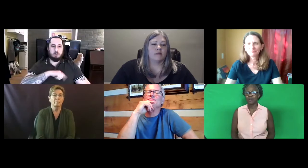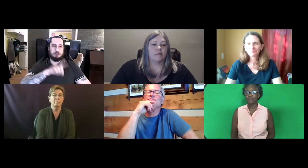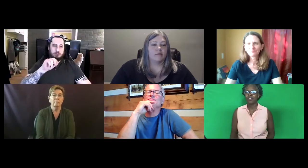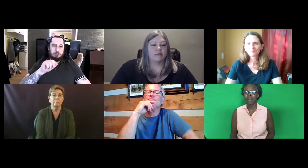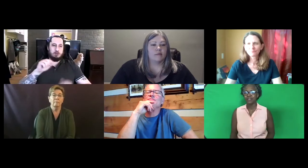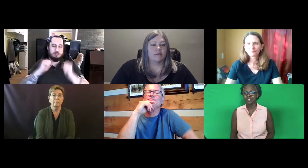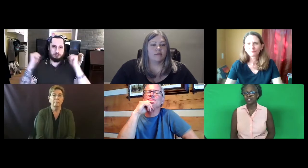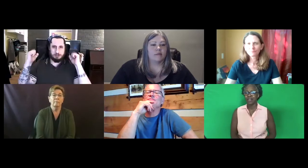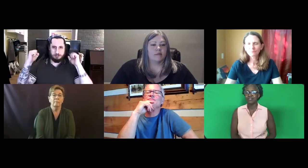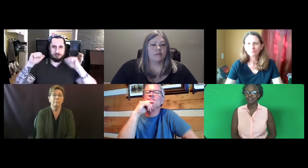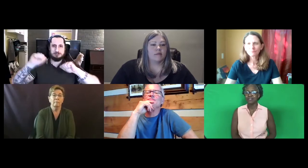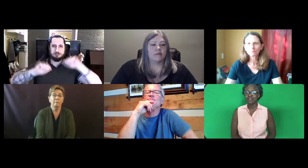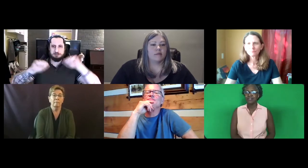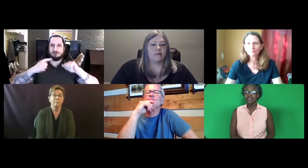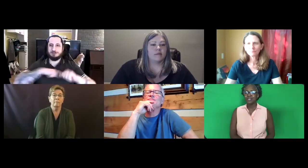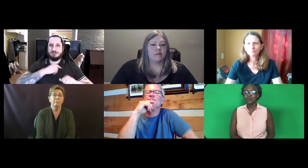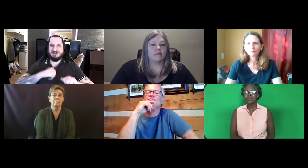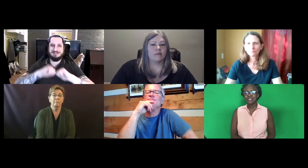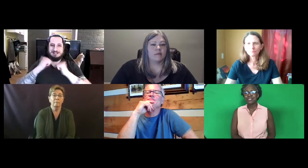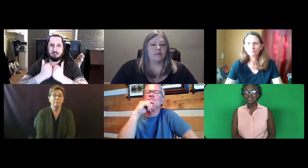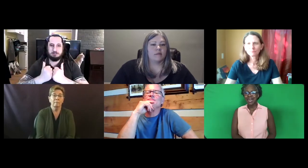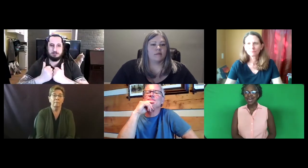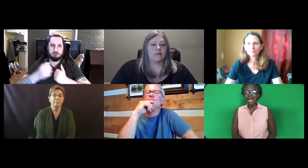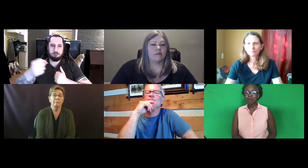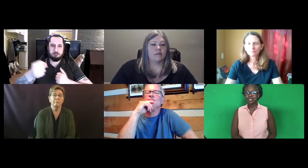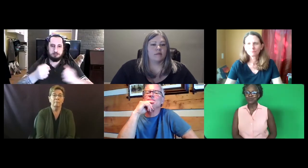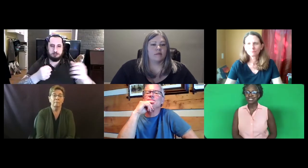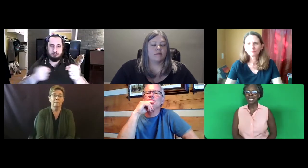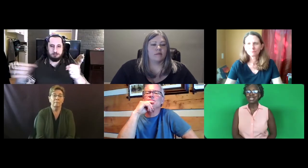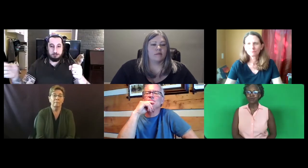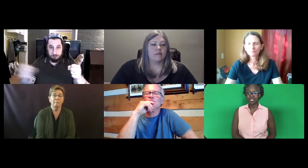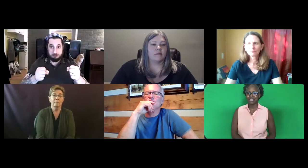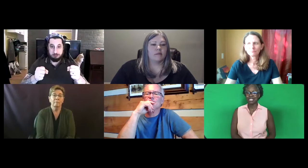Whether I've forgotten or not. So that happens with sign language assessment as well.